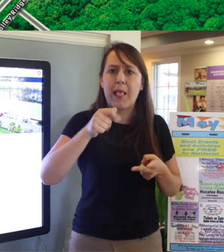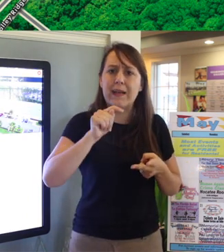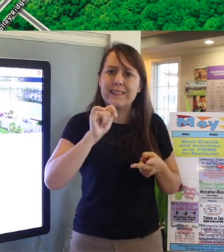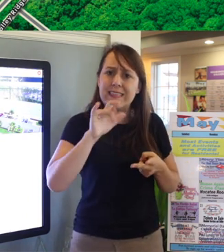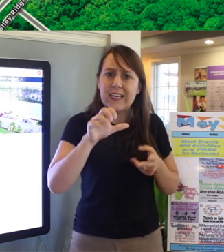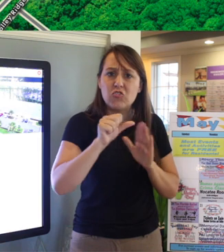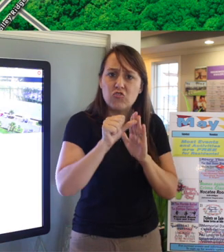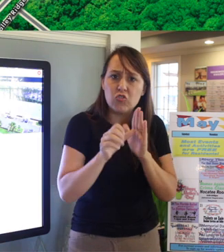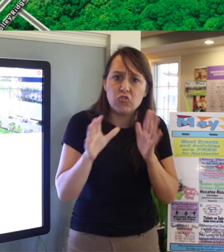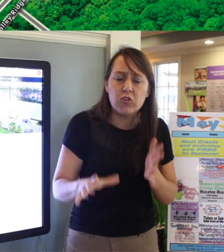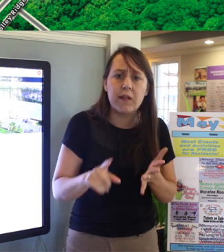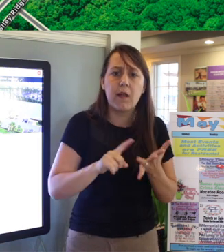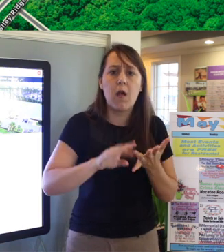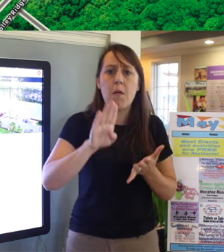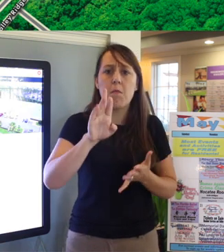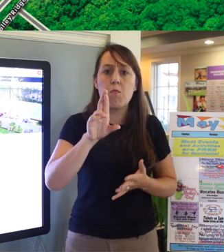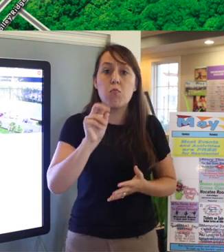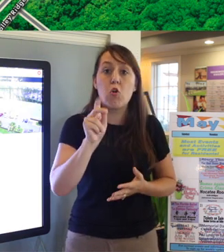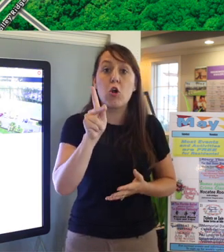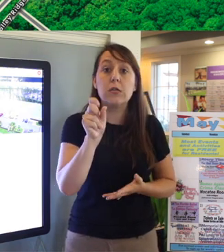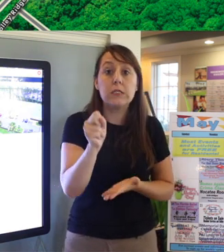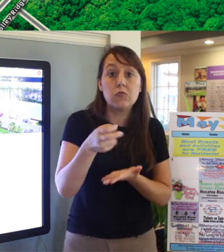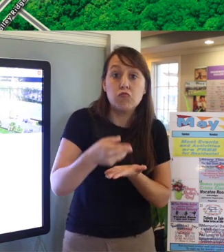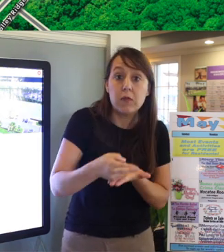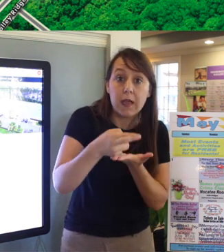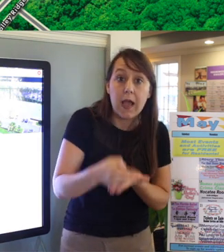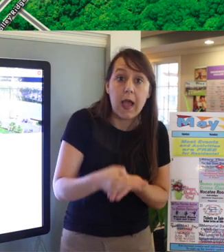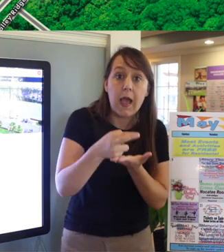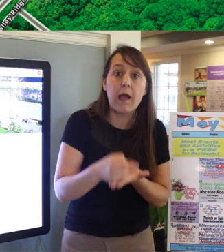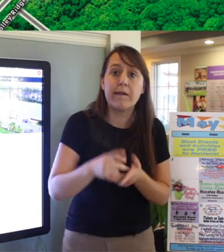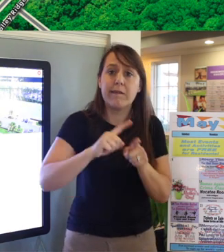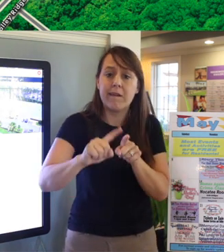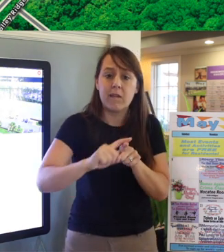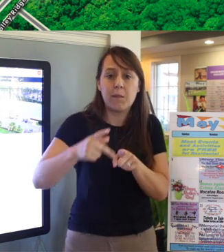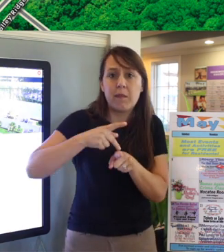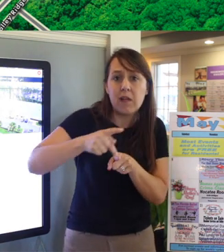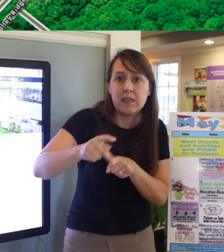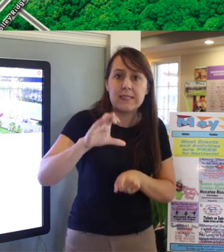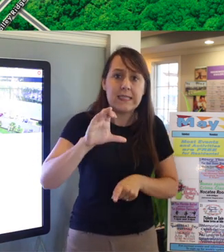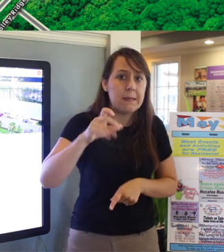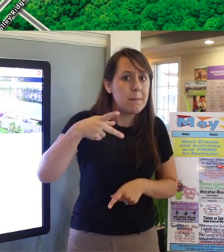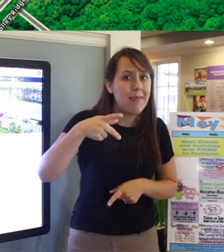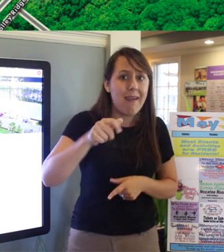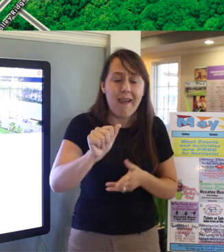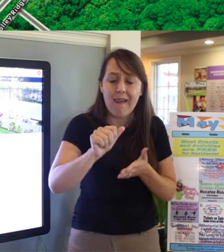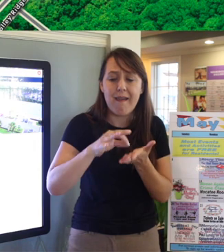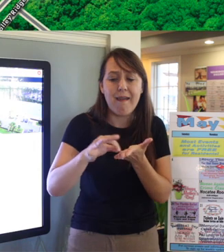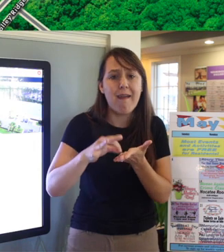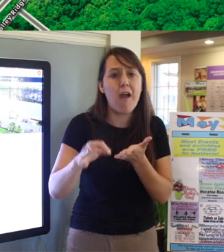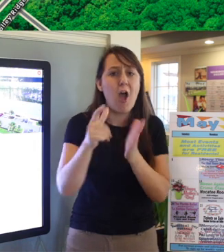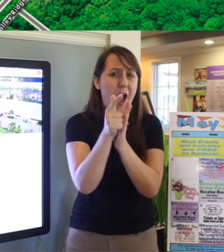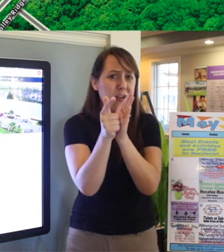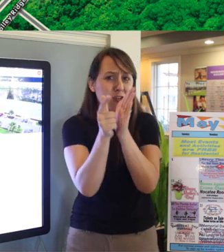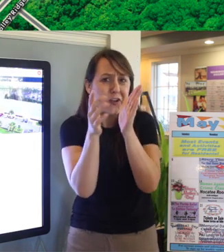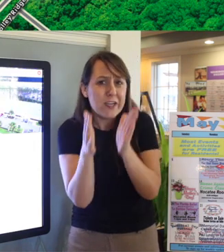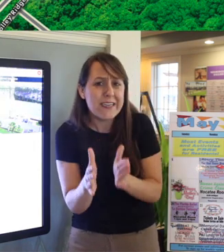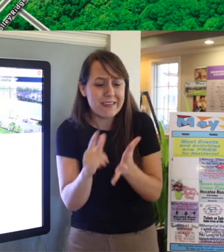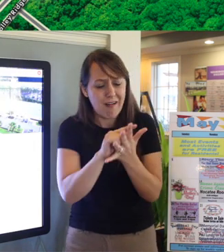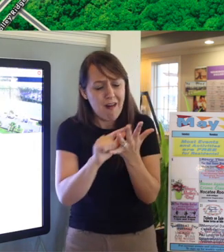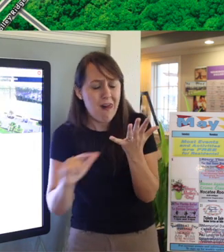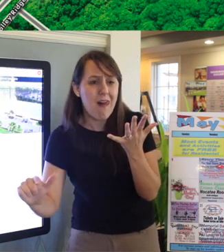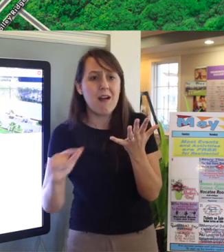and then professional services: insurance agents, CPAs, attorneys, other services like that